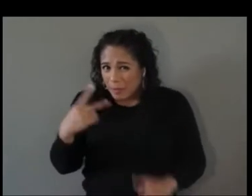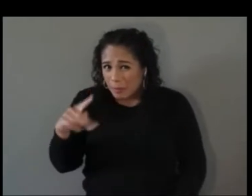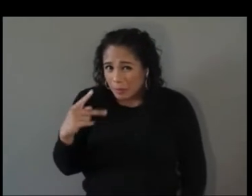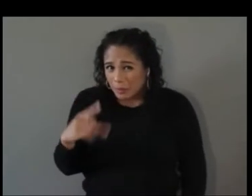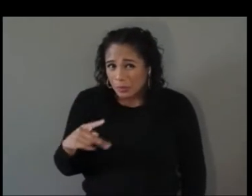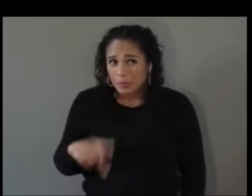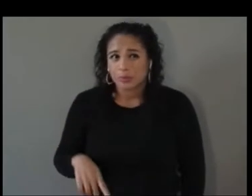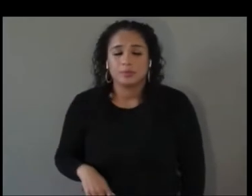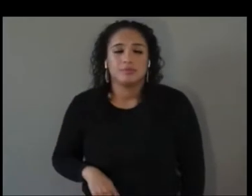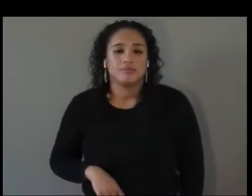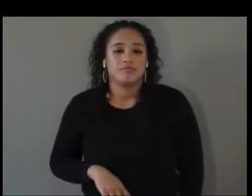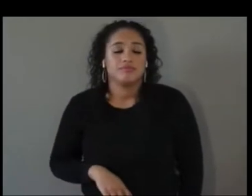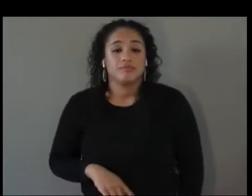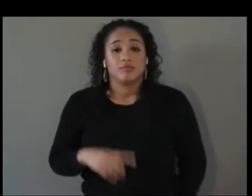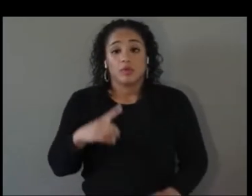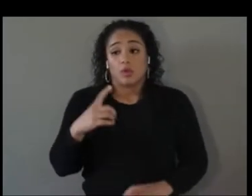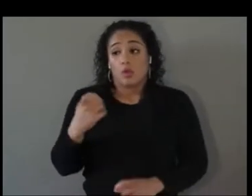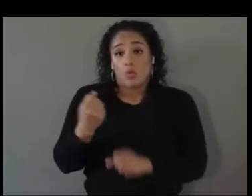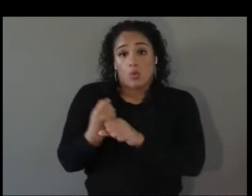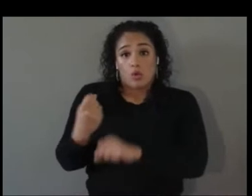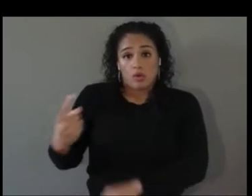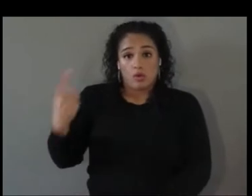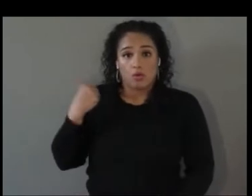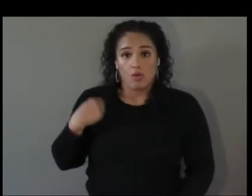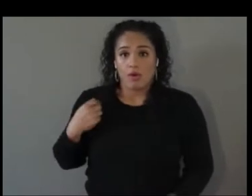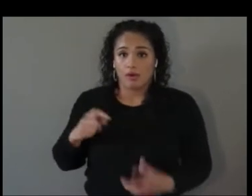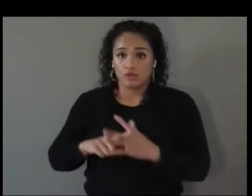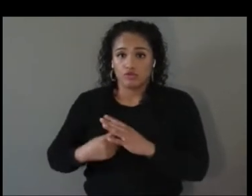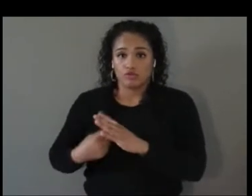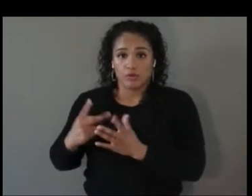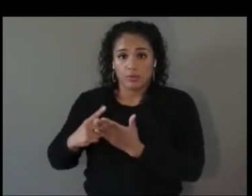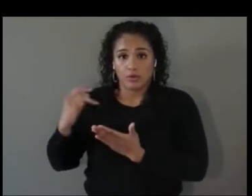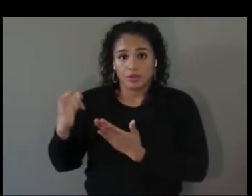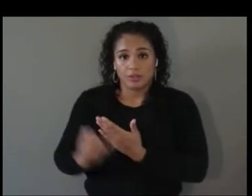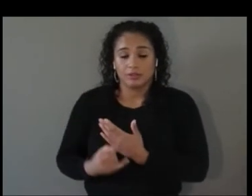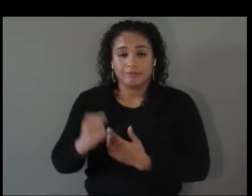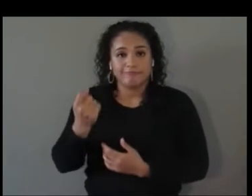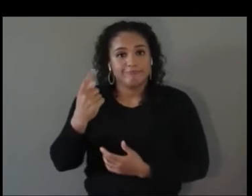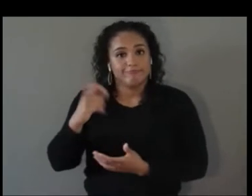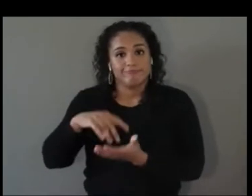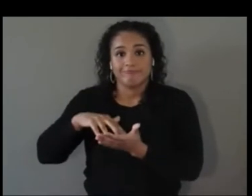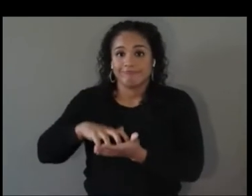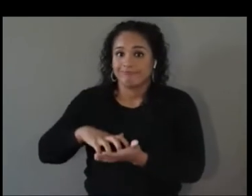launched an initiative with extreme vulnerability, frankly, called the Black Technology Mentorship Program.